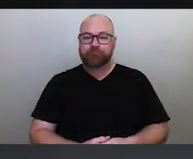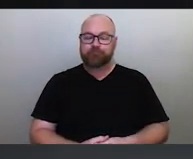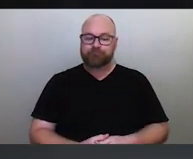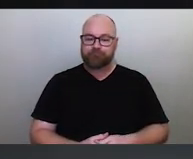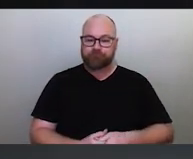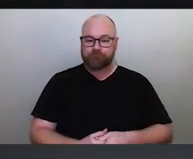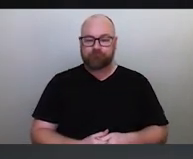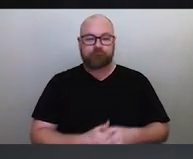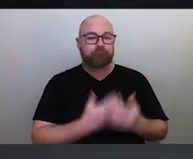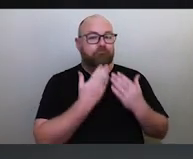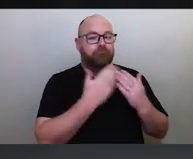Thank you, Matt.